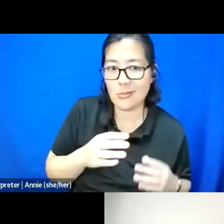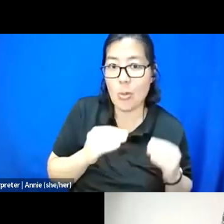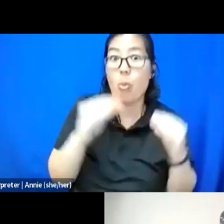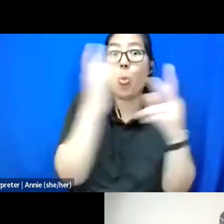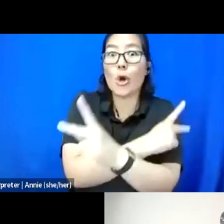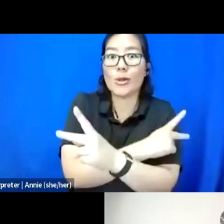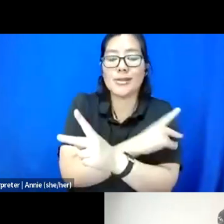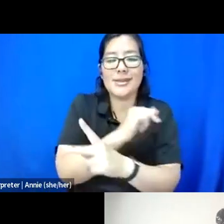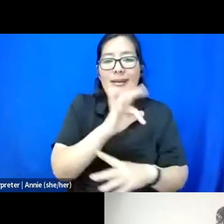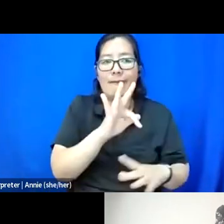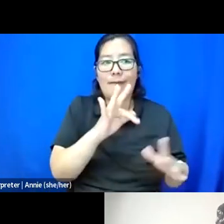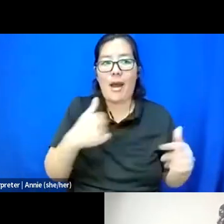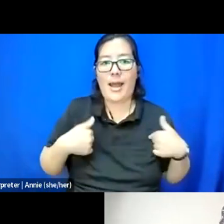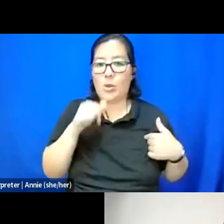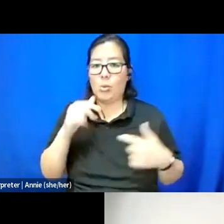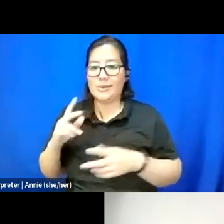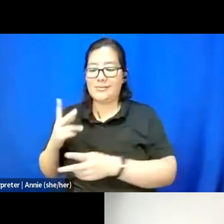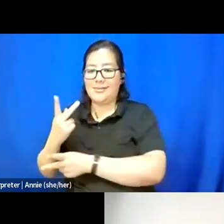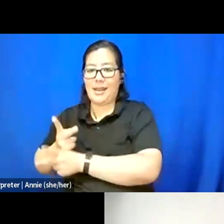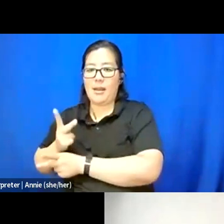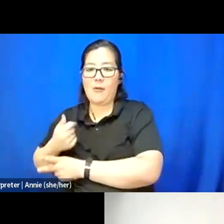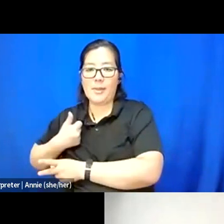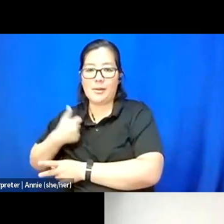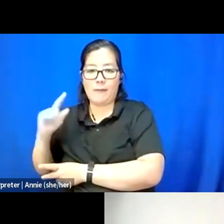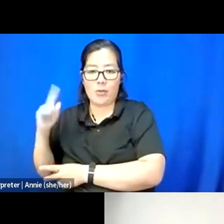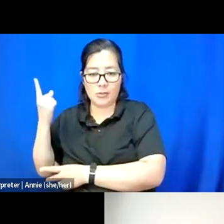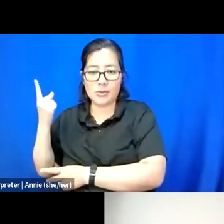if I don't step away and take care of myself.